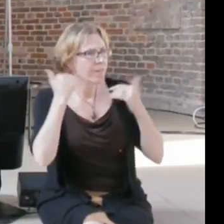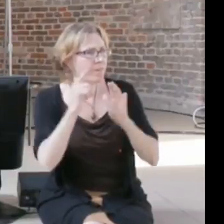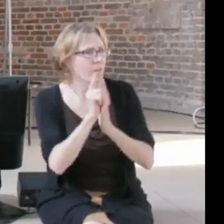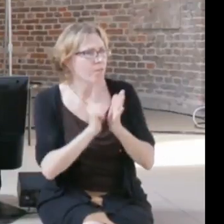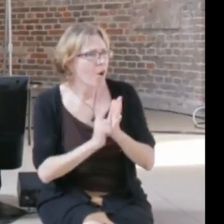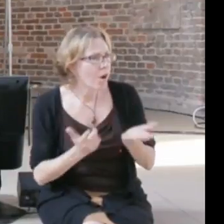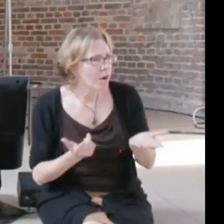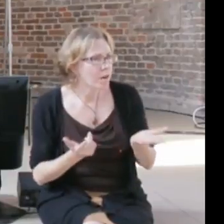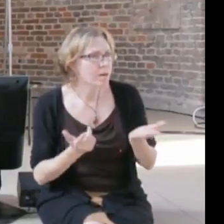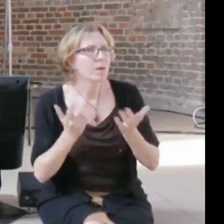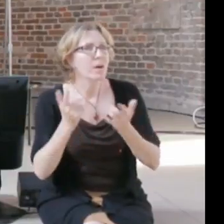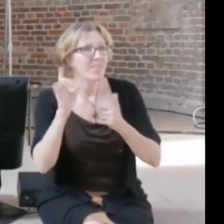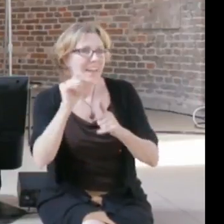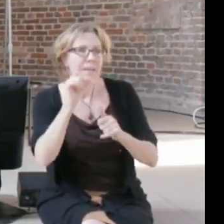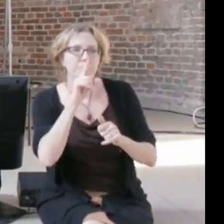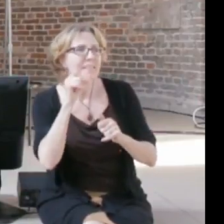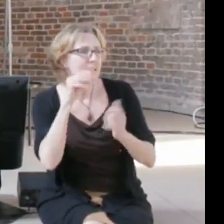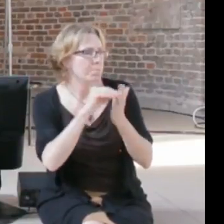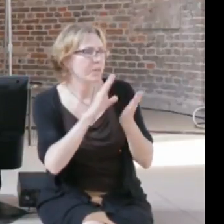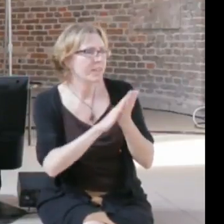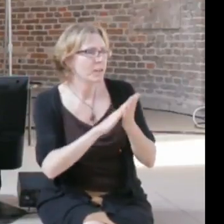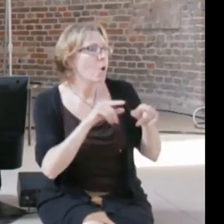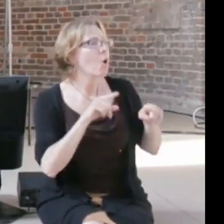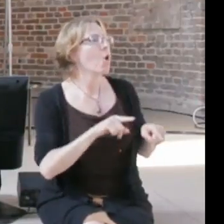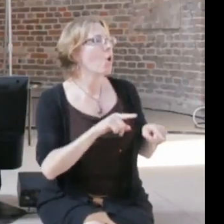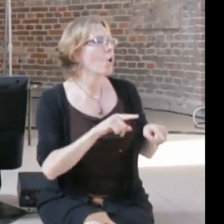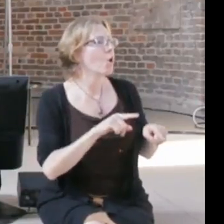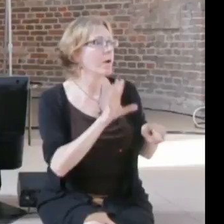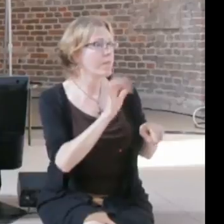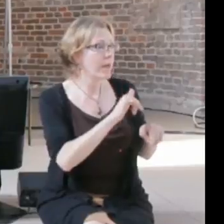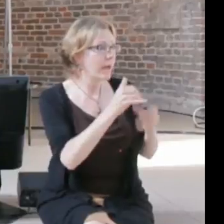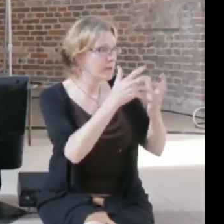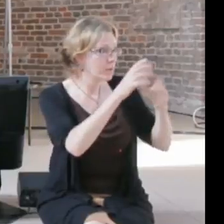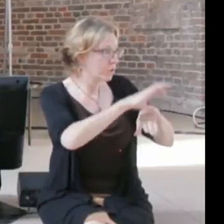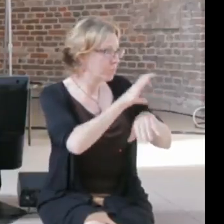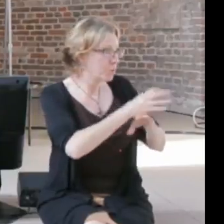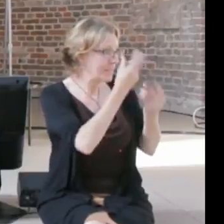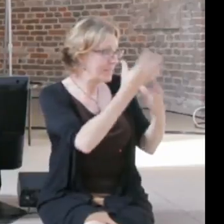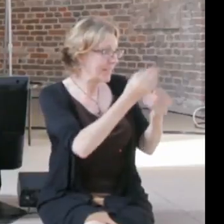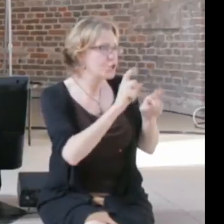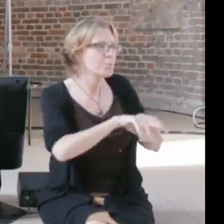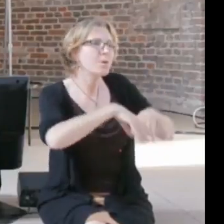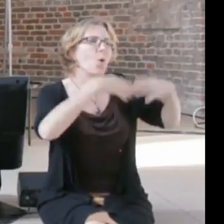a thing that said all the data should be open, the source should be open and that's the example